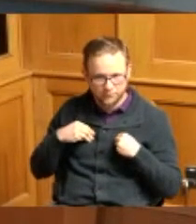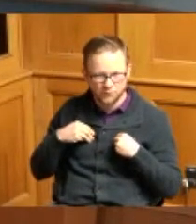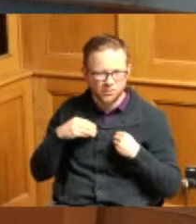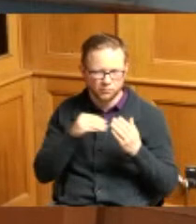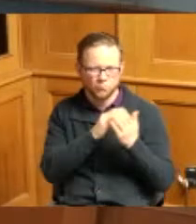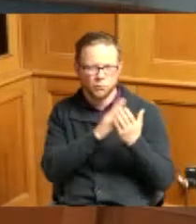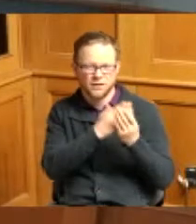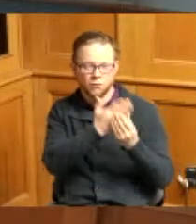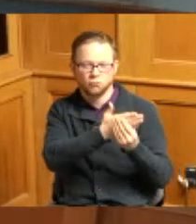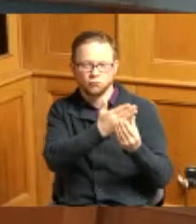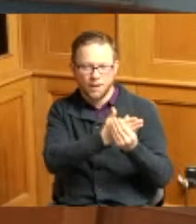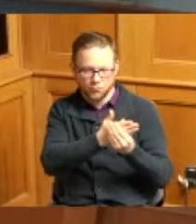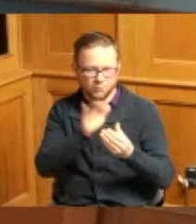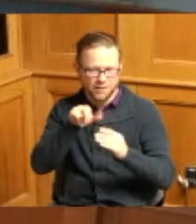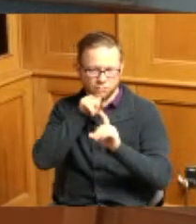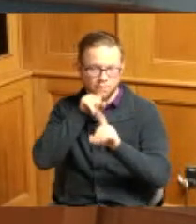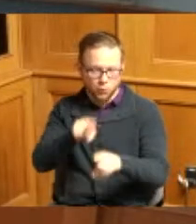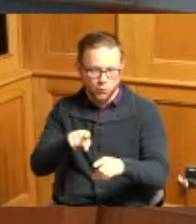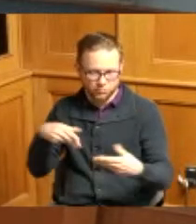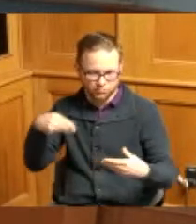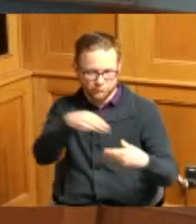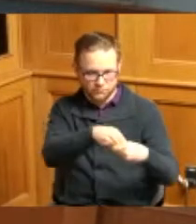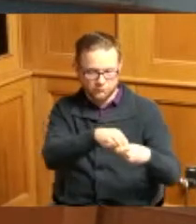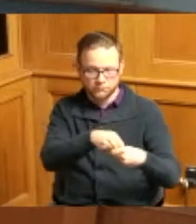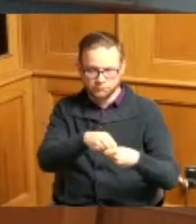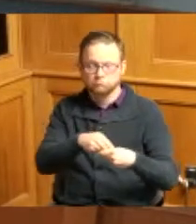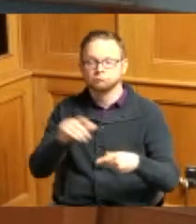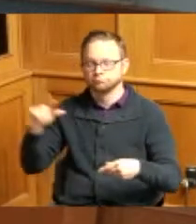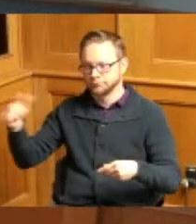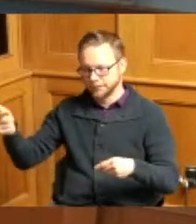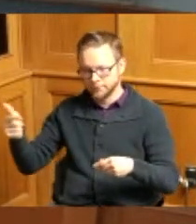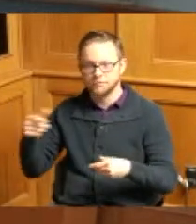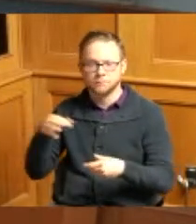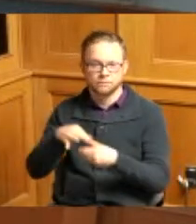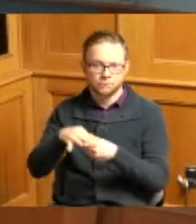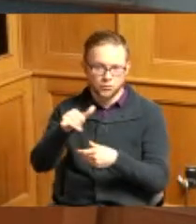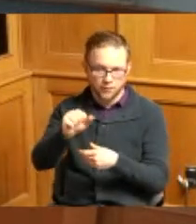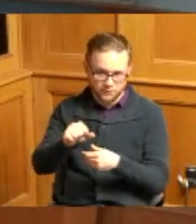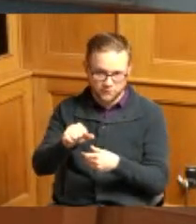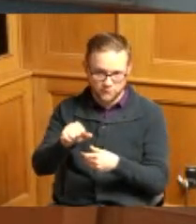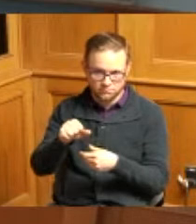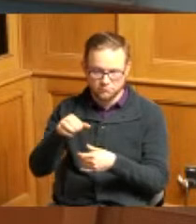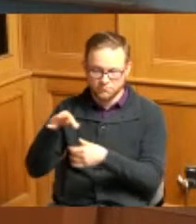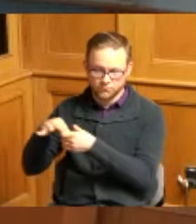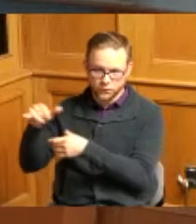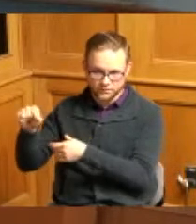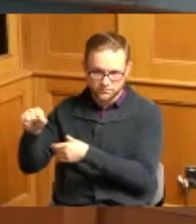the vacation report second Commissioner Summerow Dumas yes Commissioner Reece Commissioner